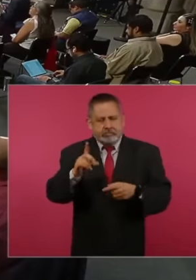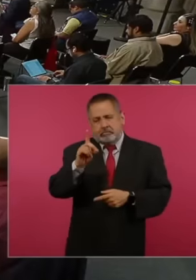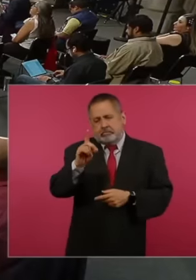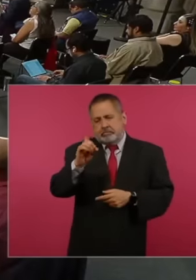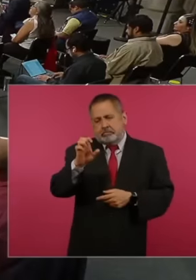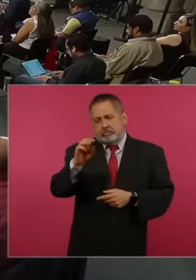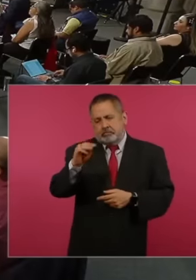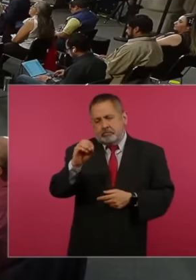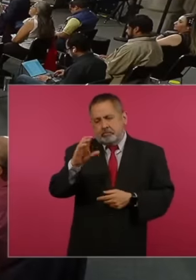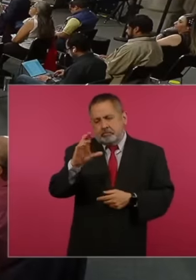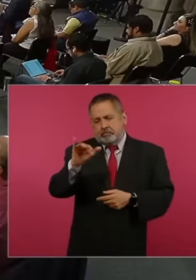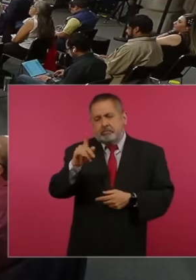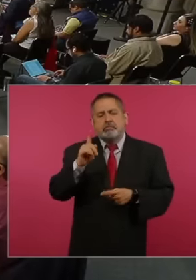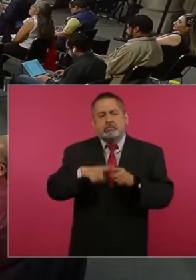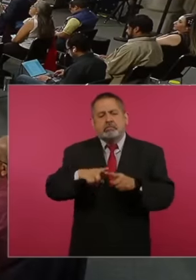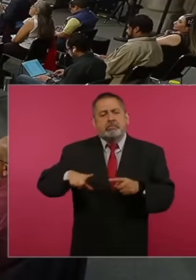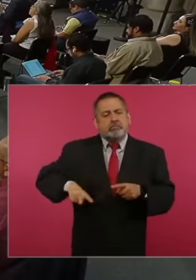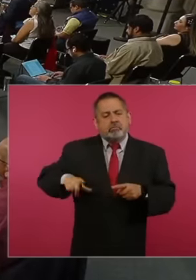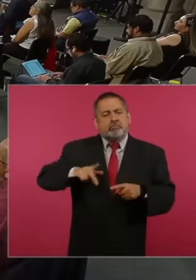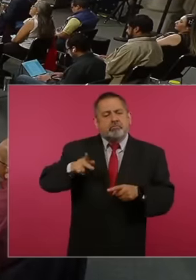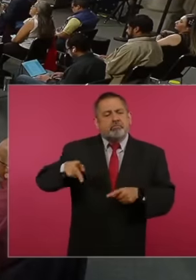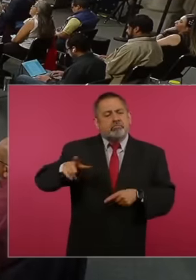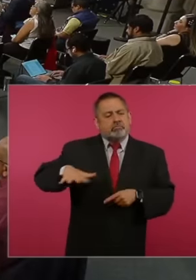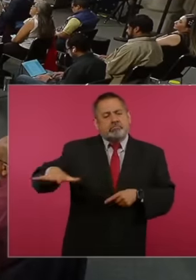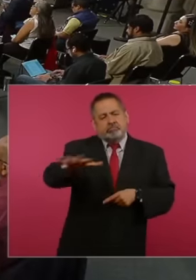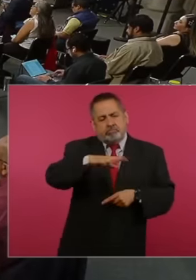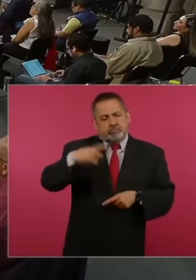people is already